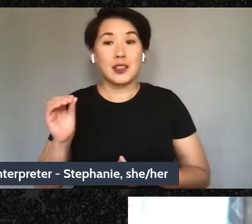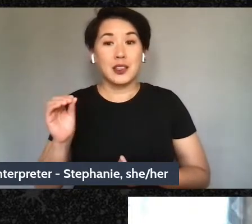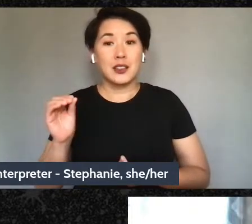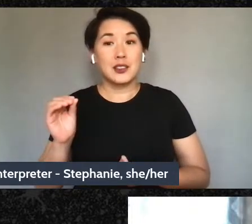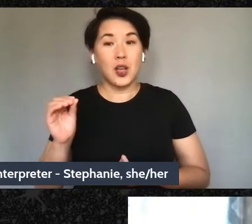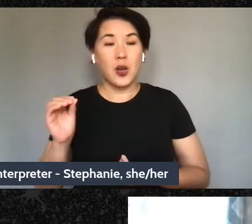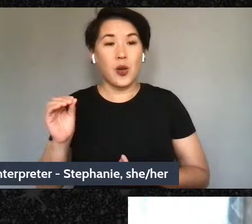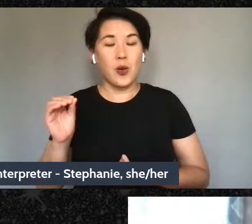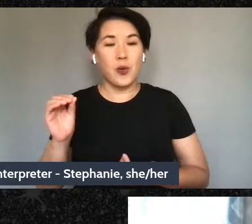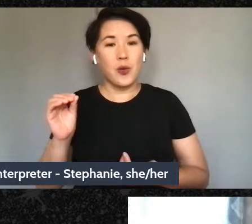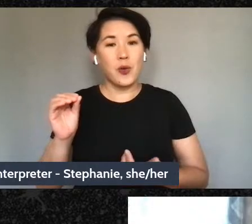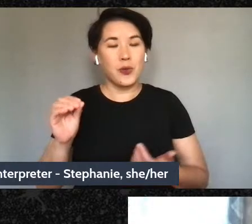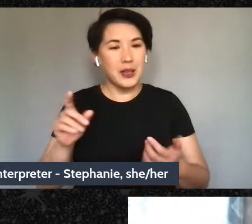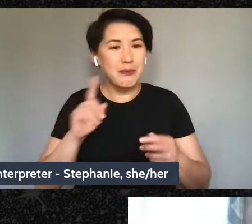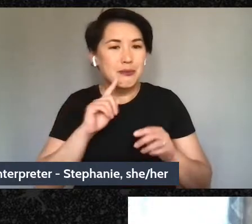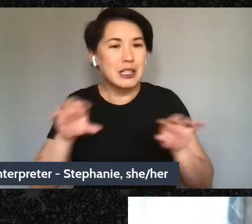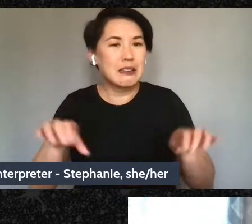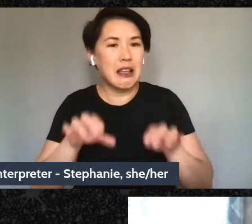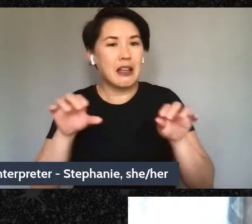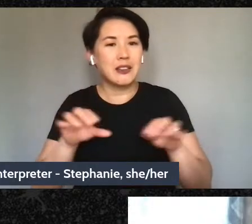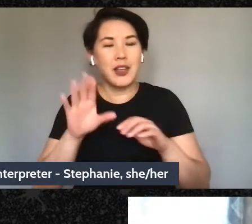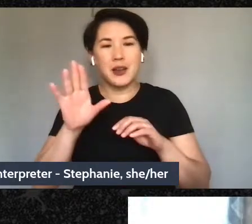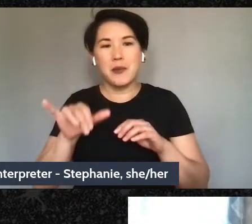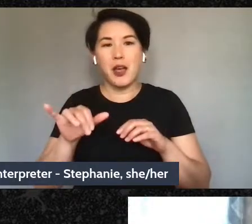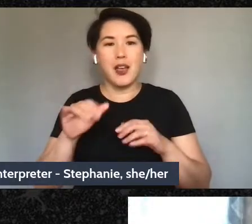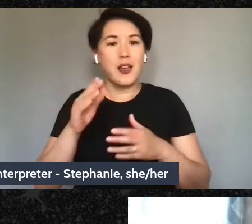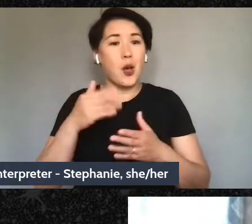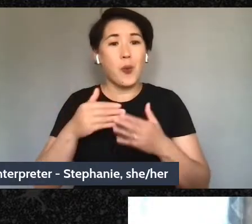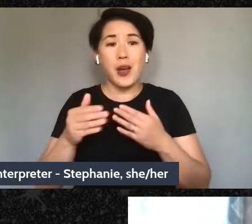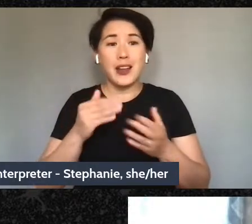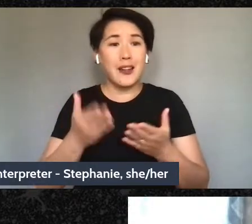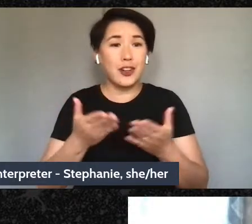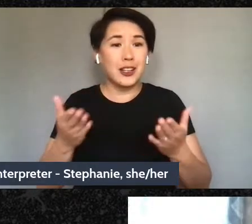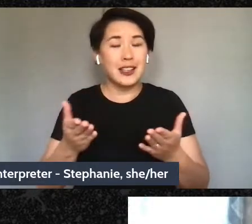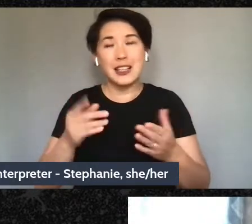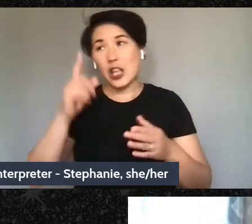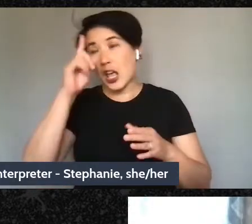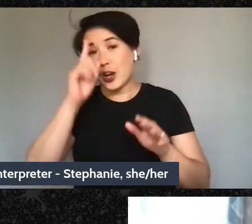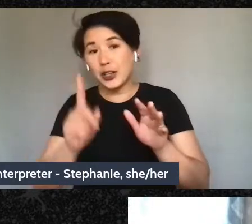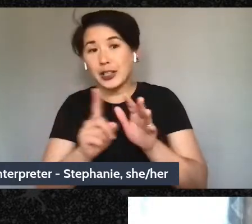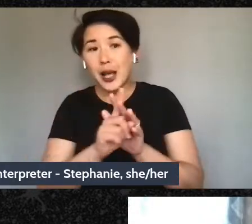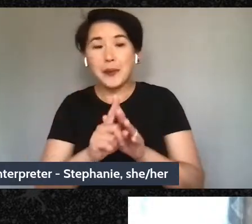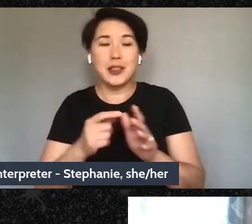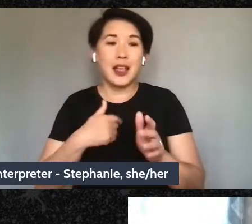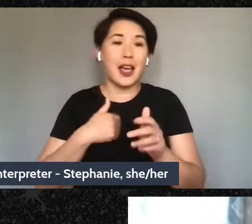being activated by whatever kind of things that are coming up, that I can trust that these people